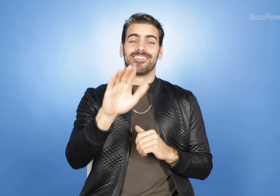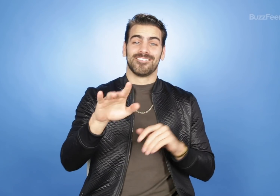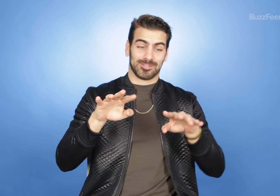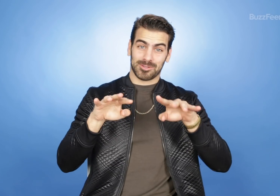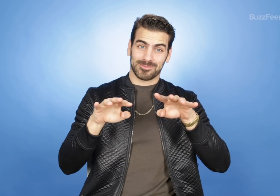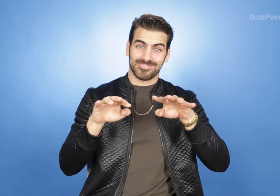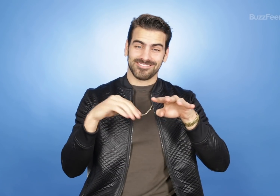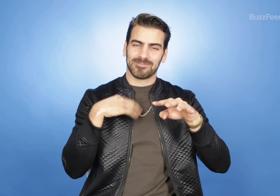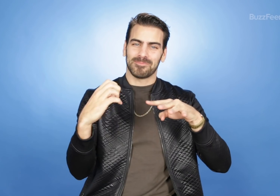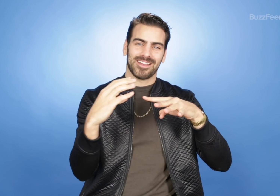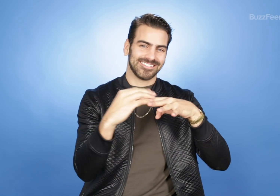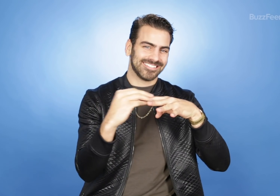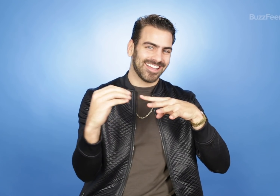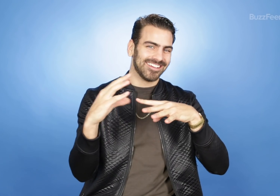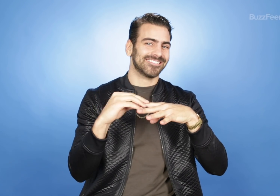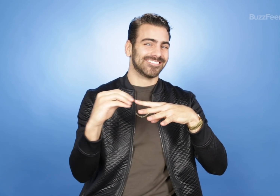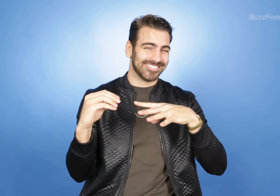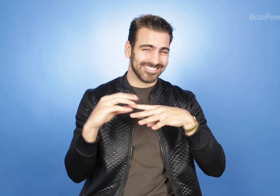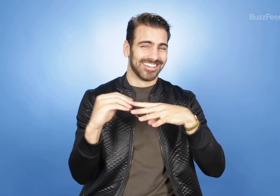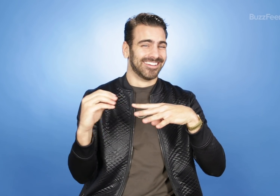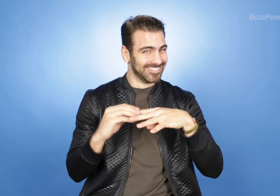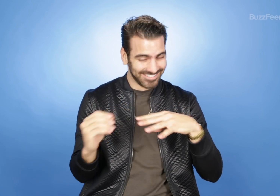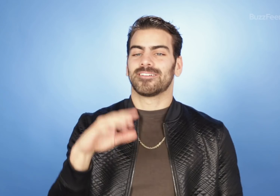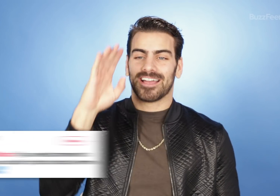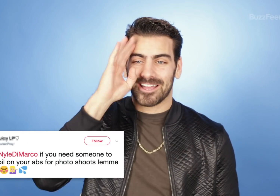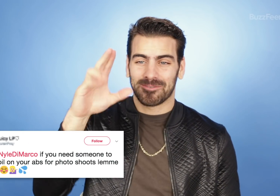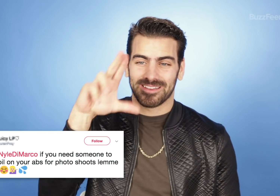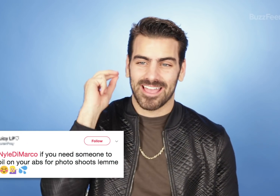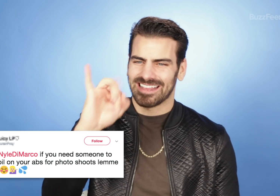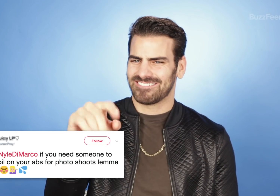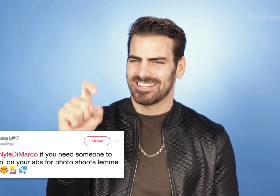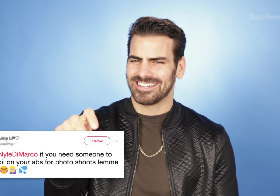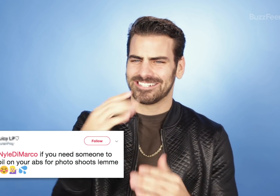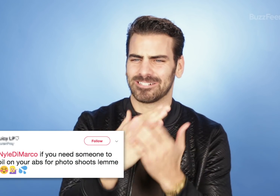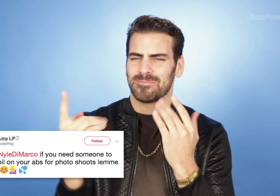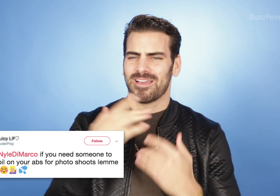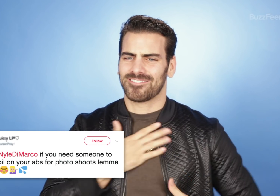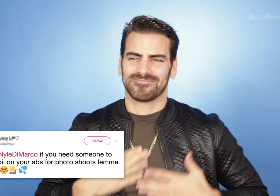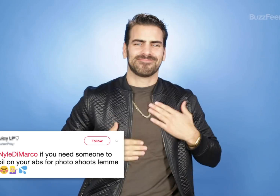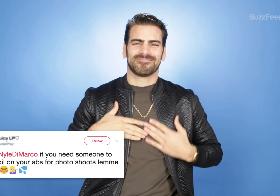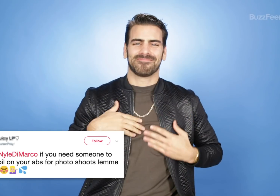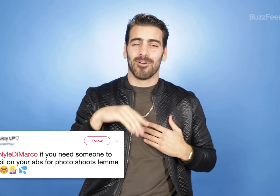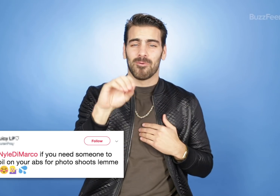All right, so, here are your toes, I wanna suck them. Hey, Nyle DiMarco, if you need someone